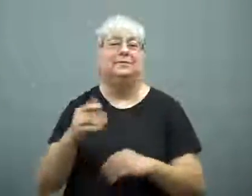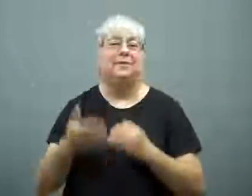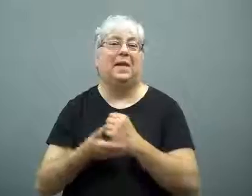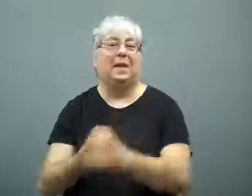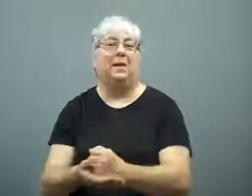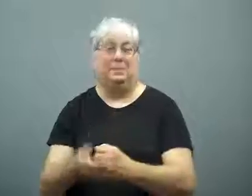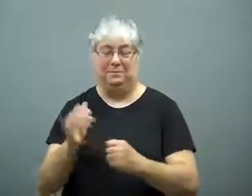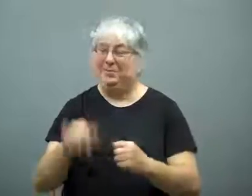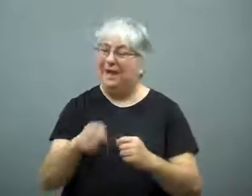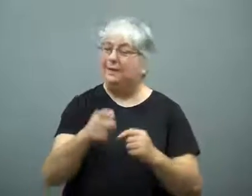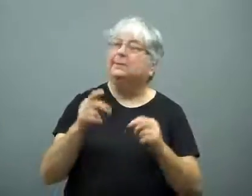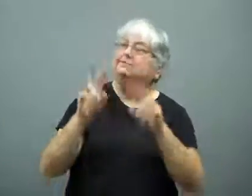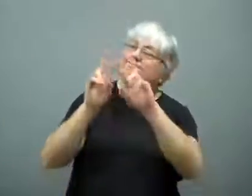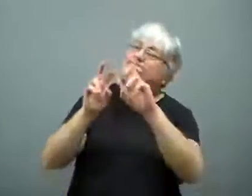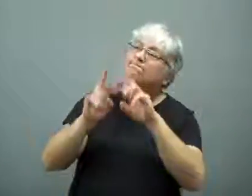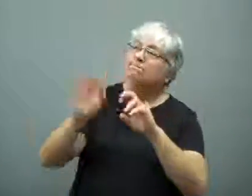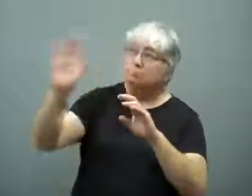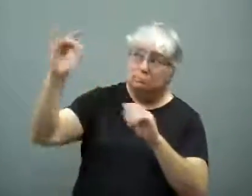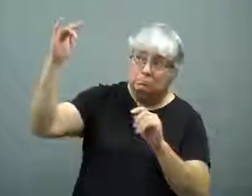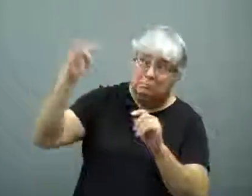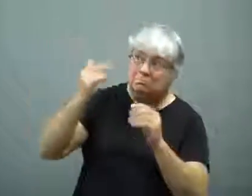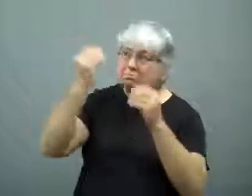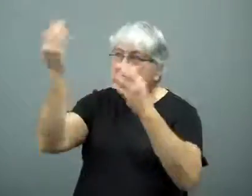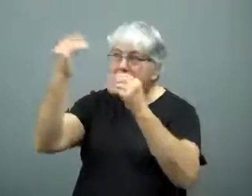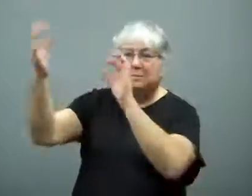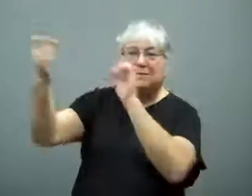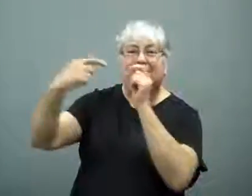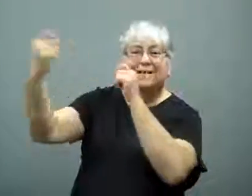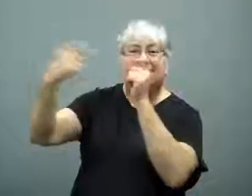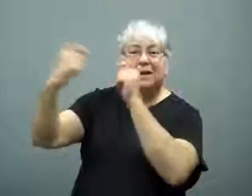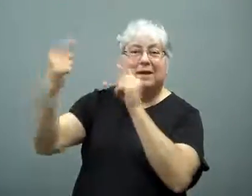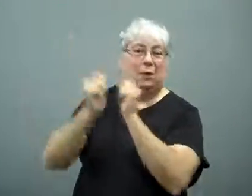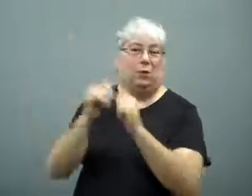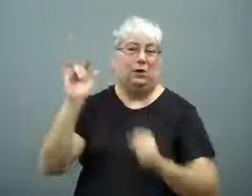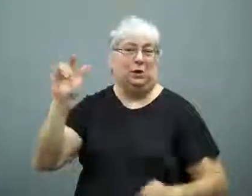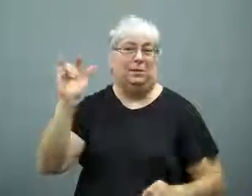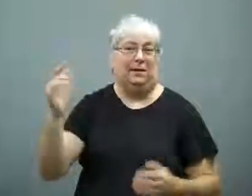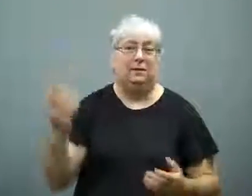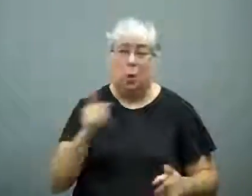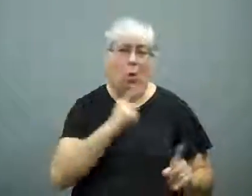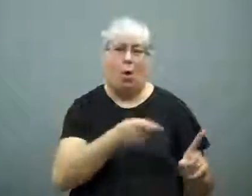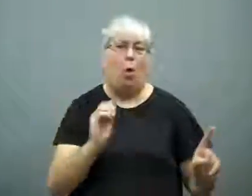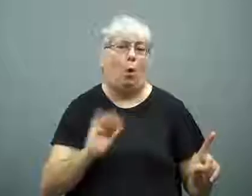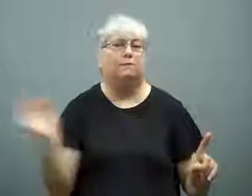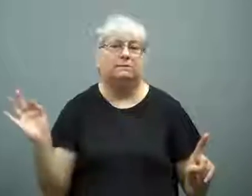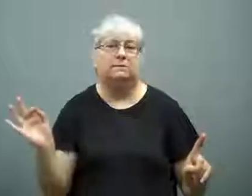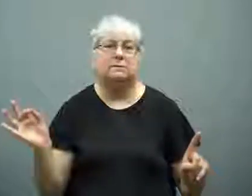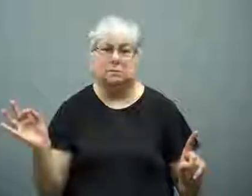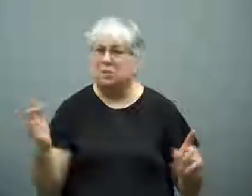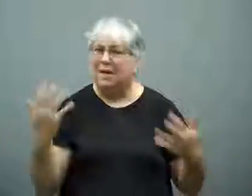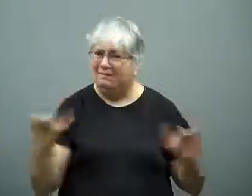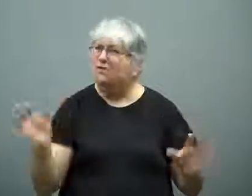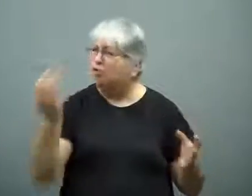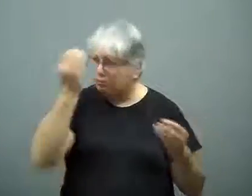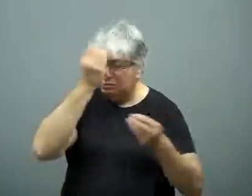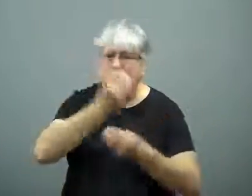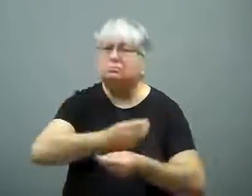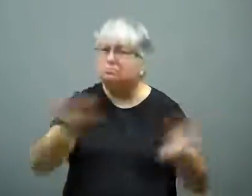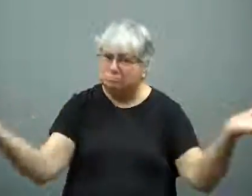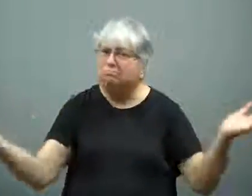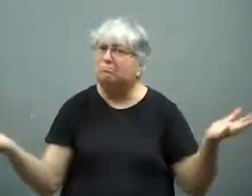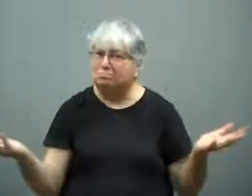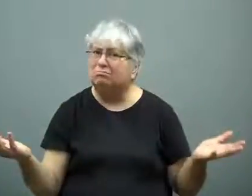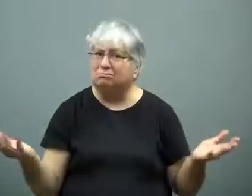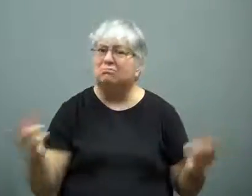by sending data back and forth to the aircraft, was turned off.